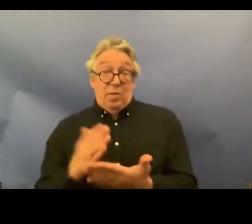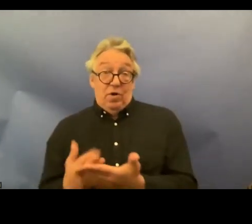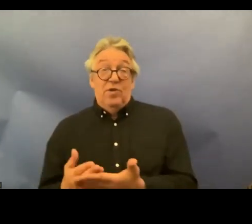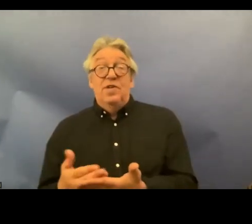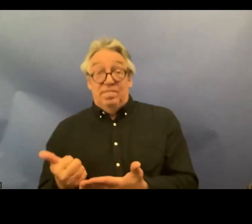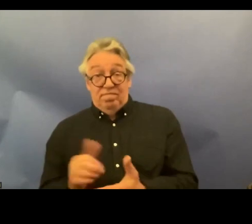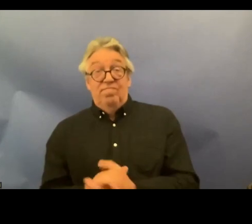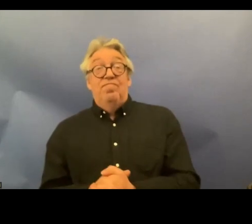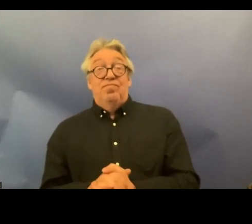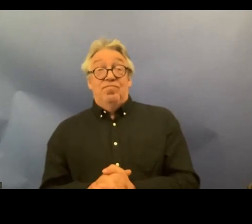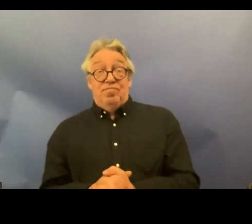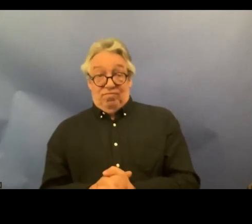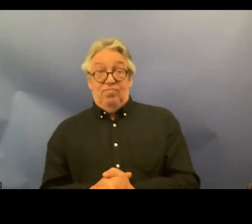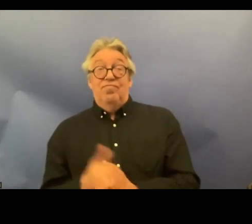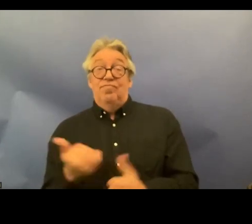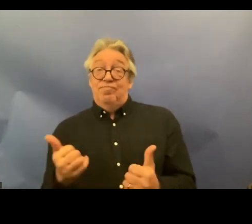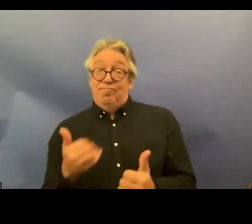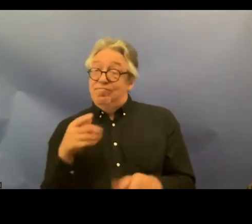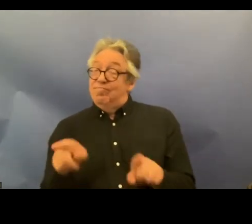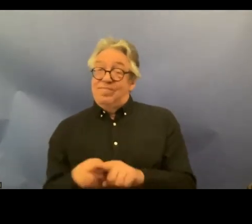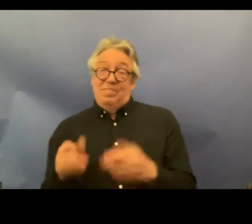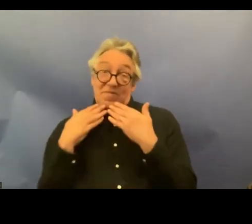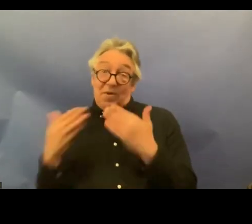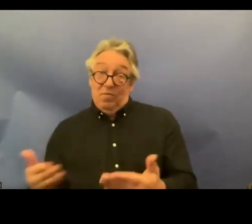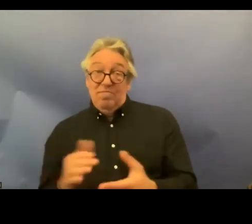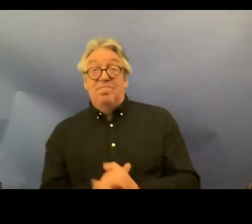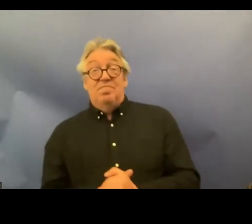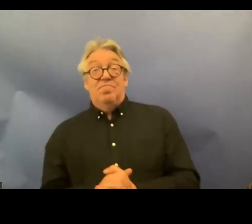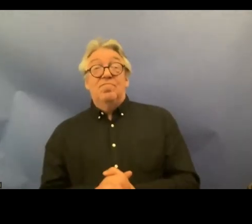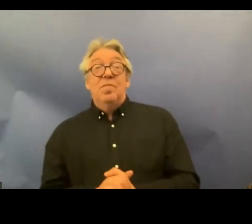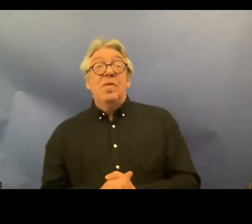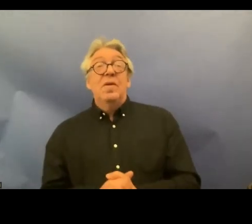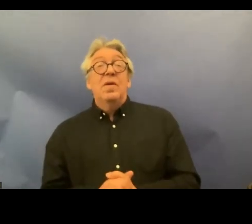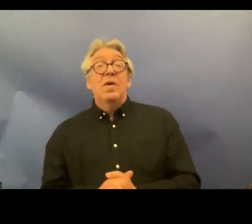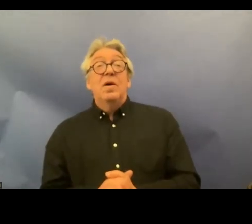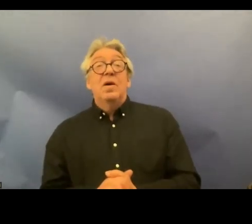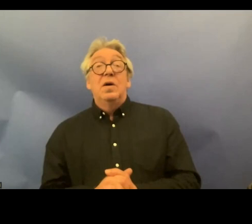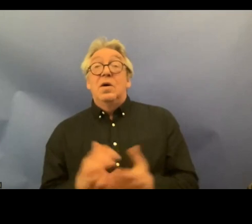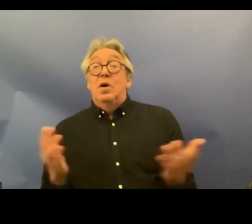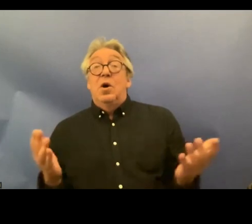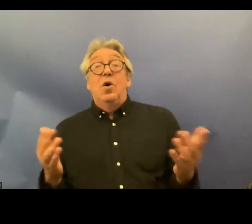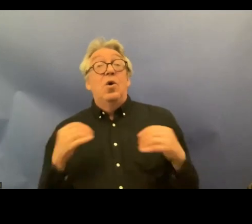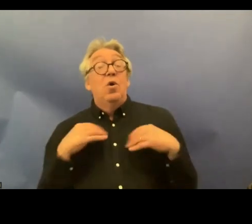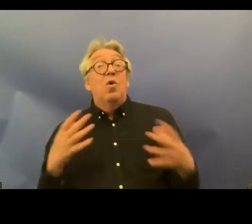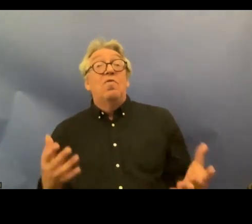interpreter thank to you and and of course we have to keep on and